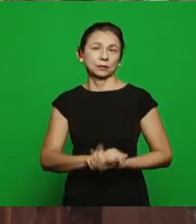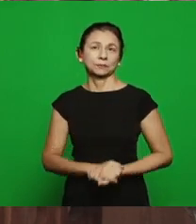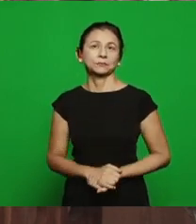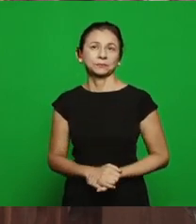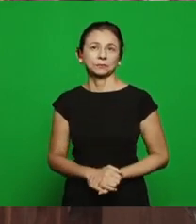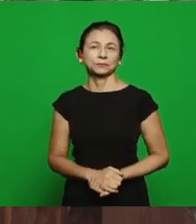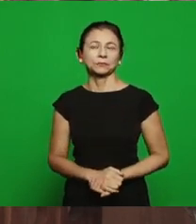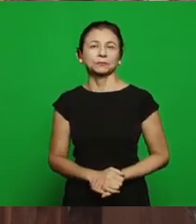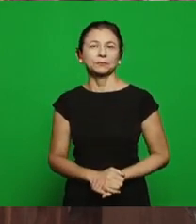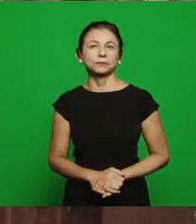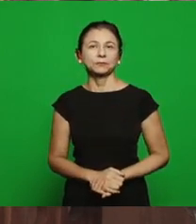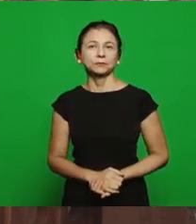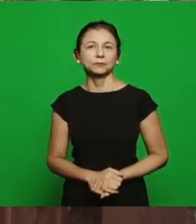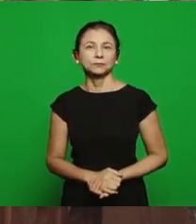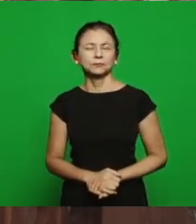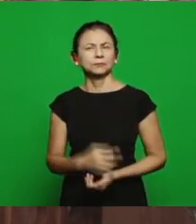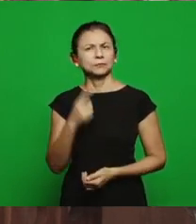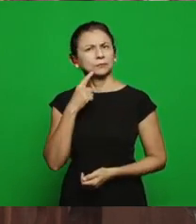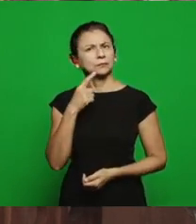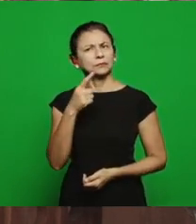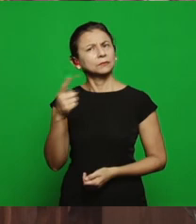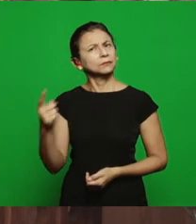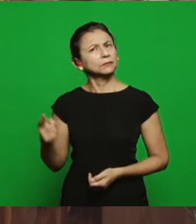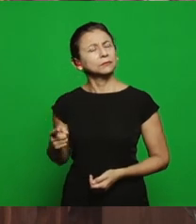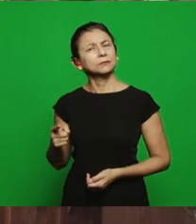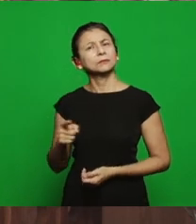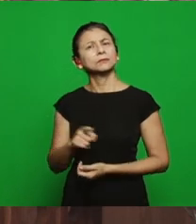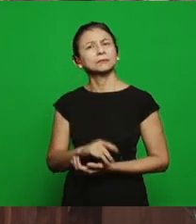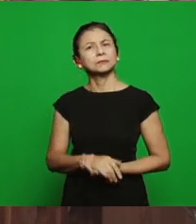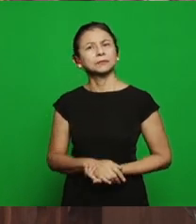every week we have one, two meetings